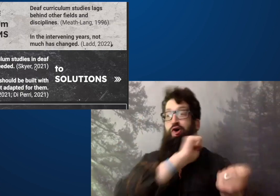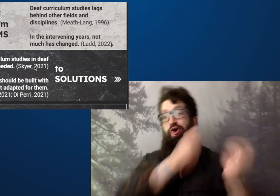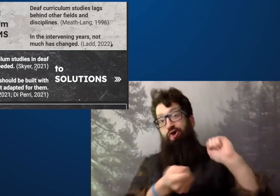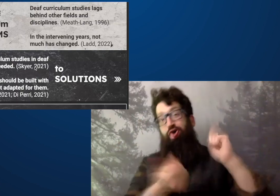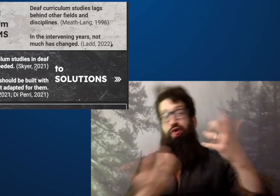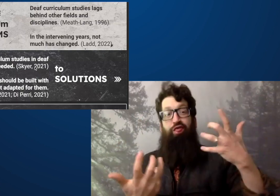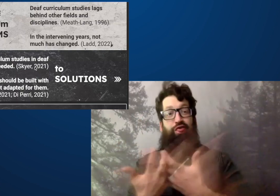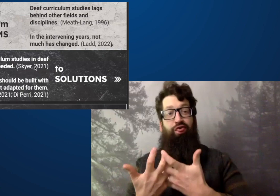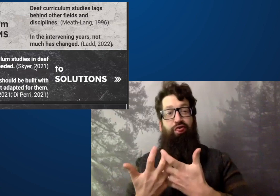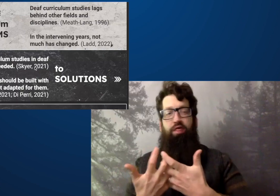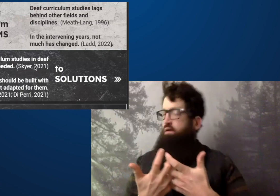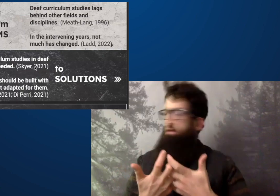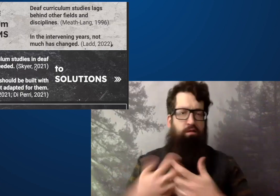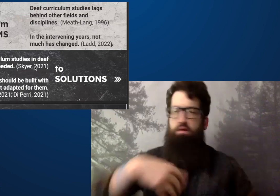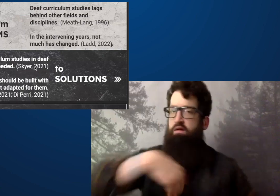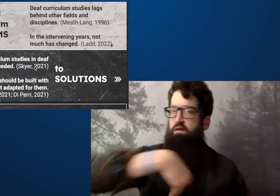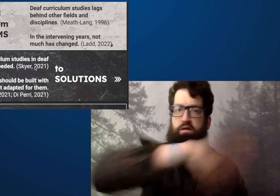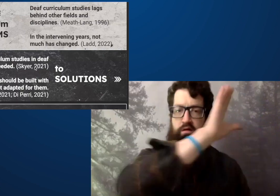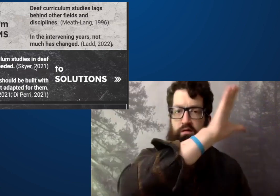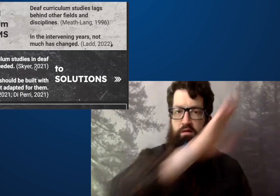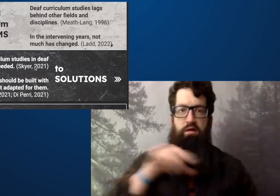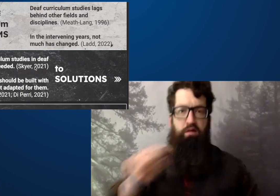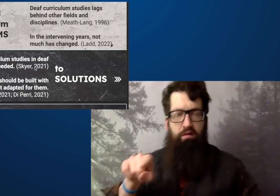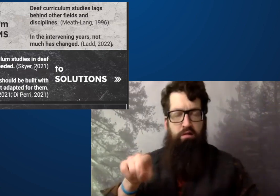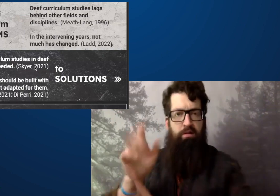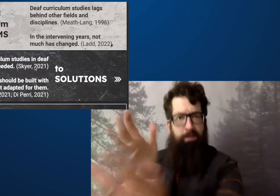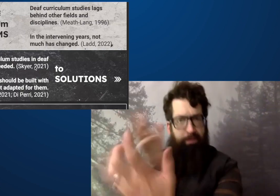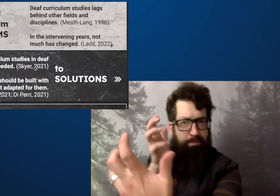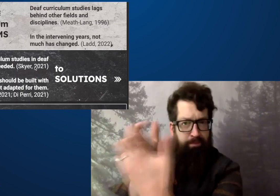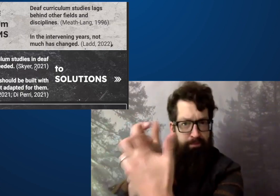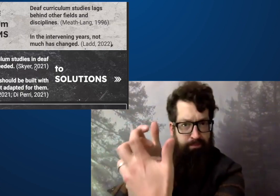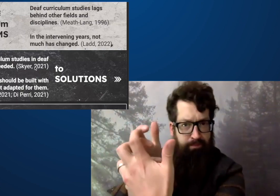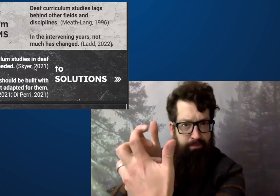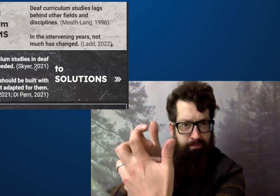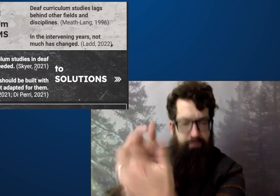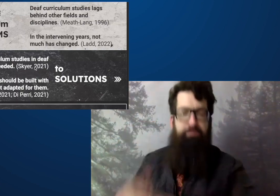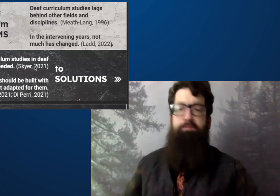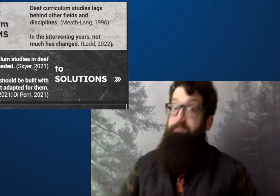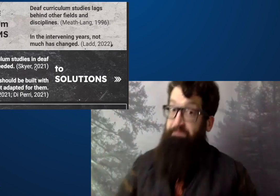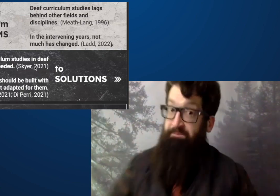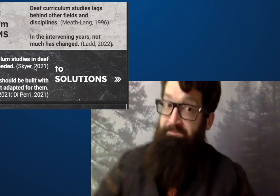That curriculum should not be taken and adapted for deaf students.